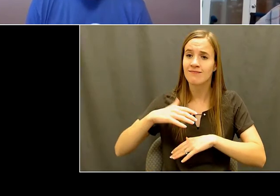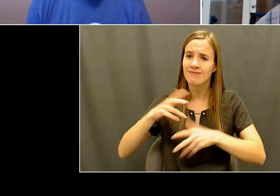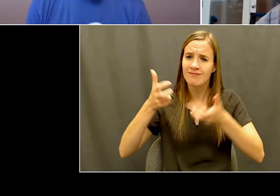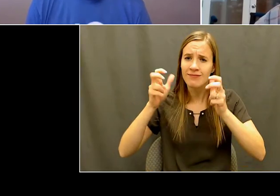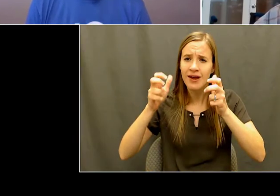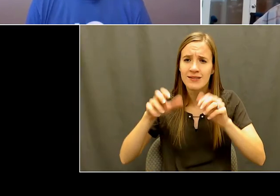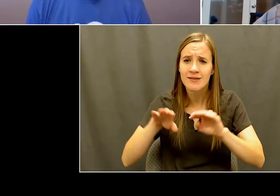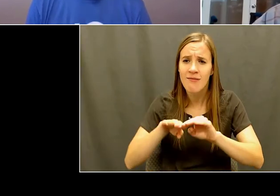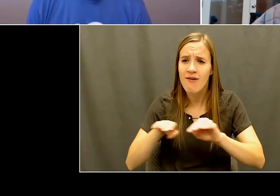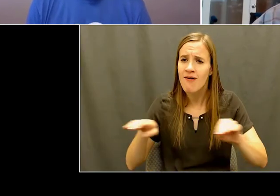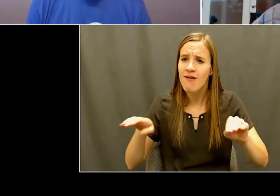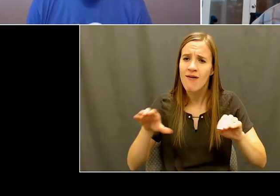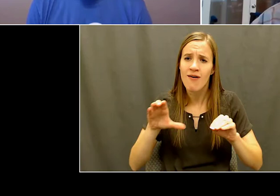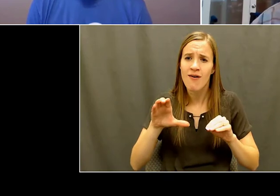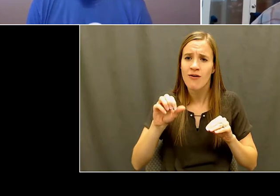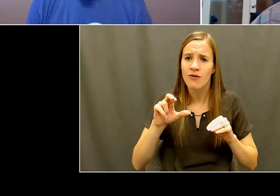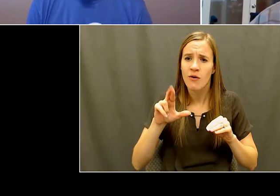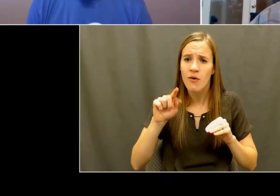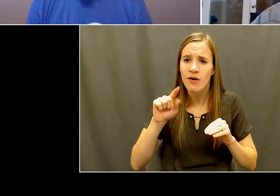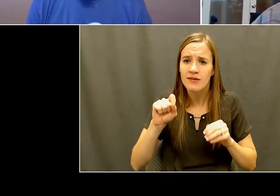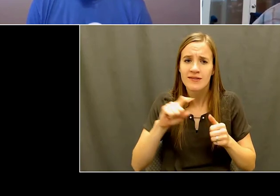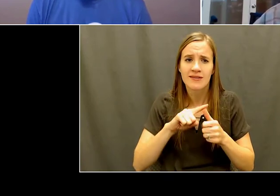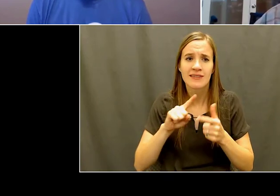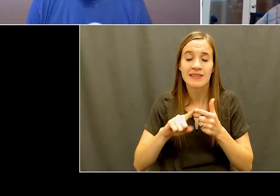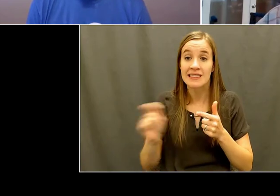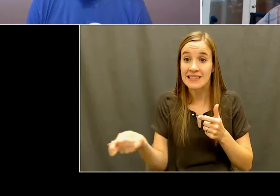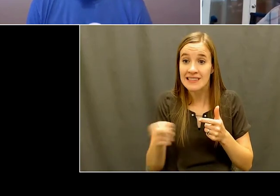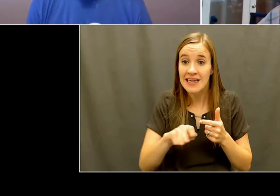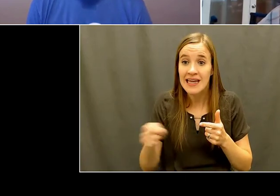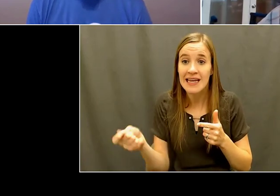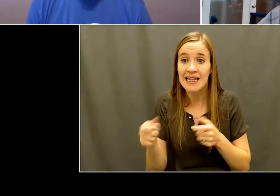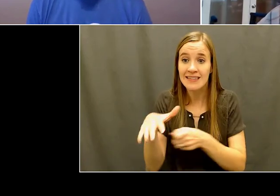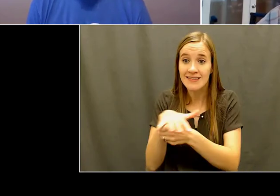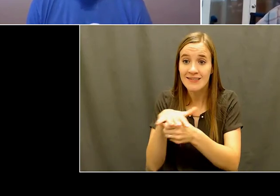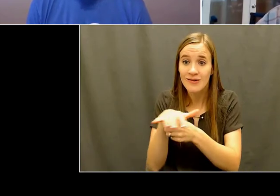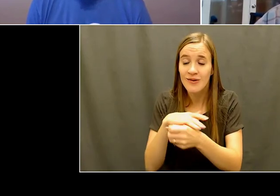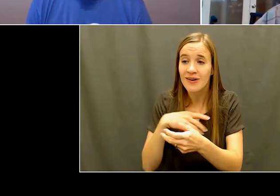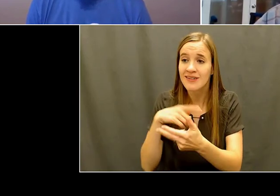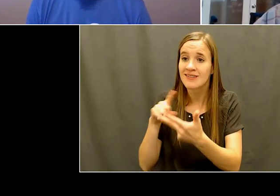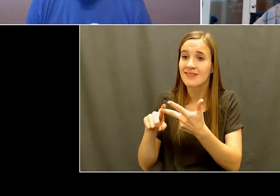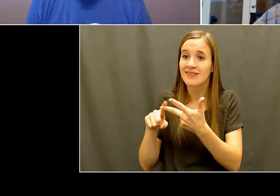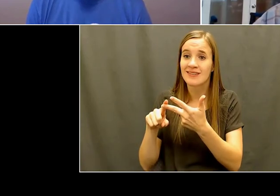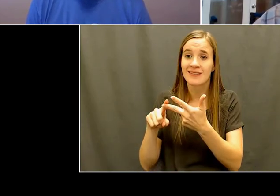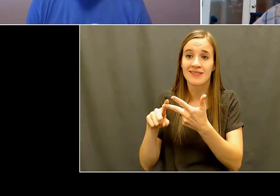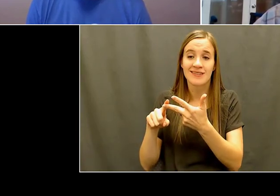And we were, we did some climbing, rappelling off of